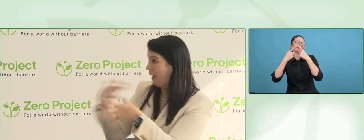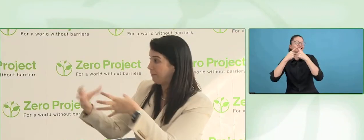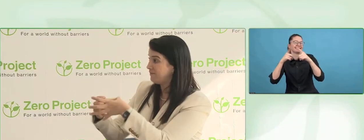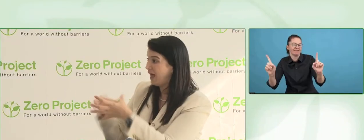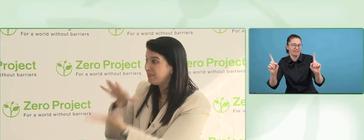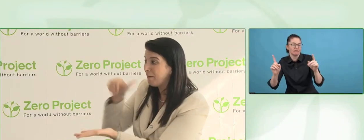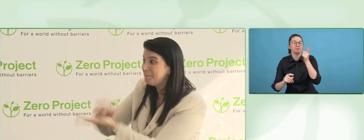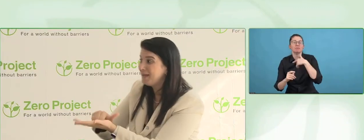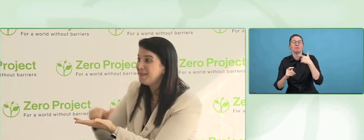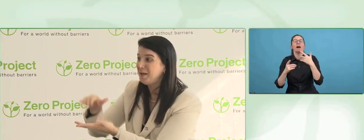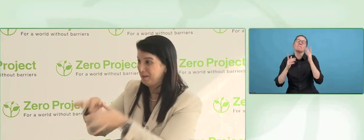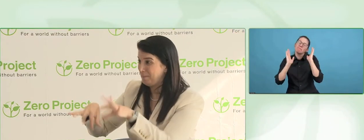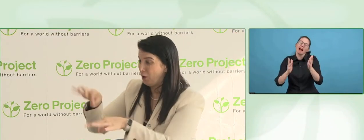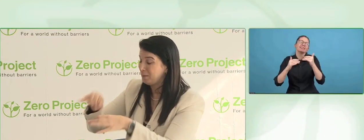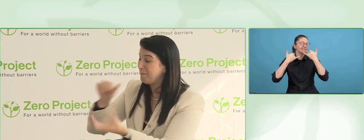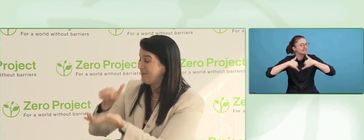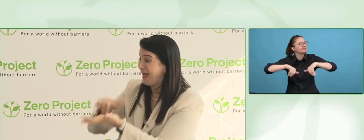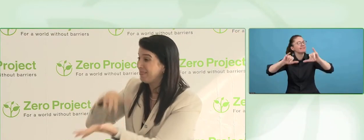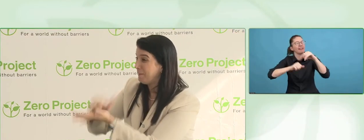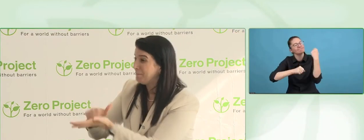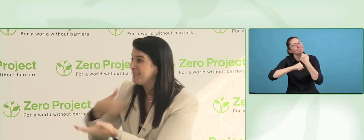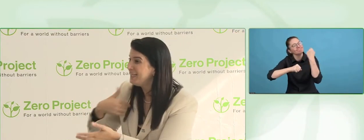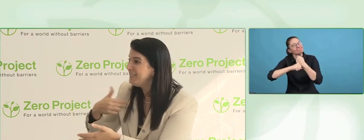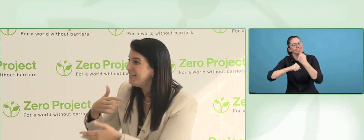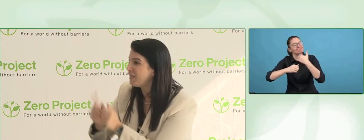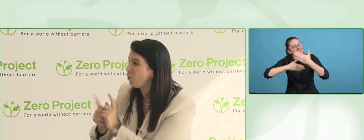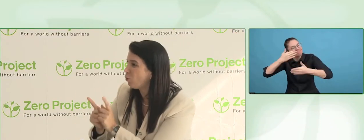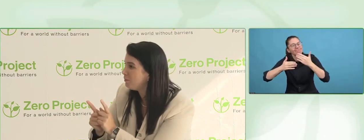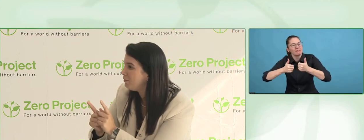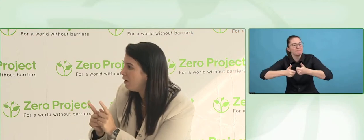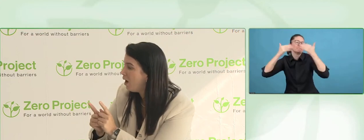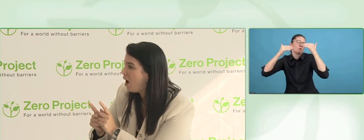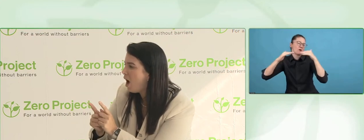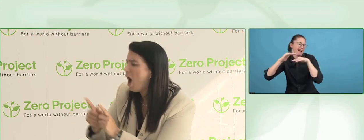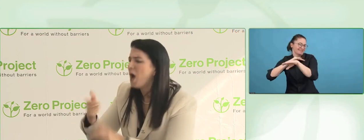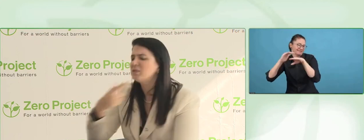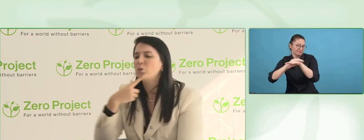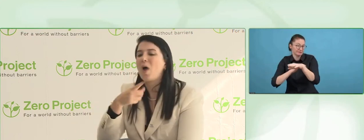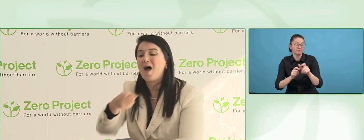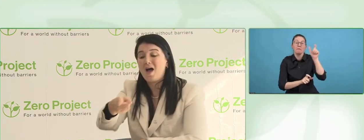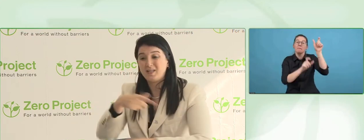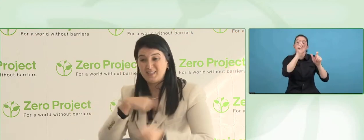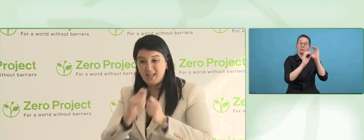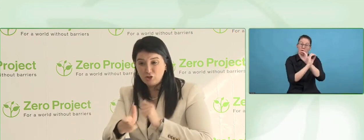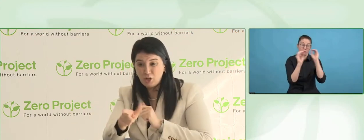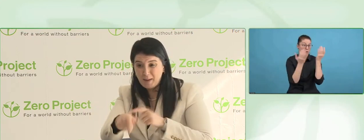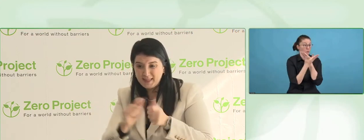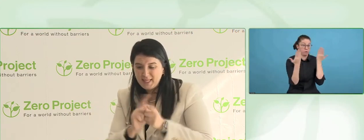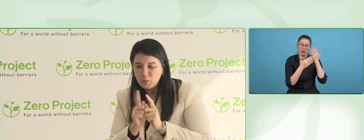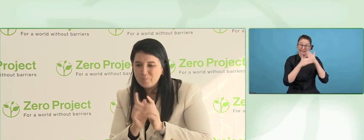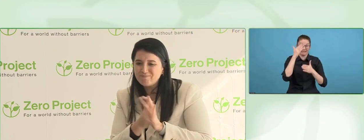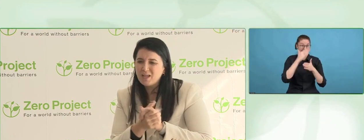election, all parties, the party does not care about the computer,